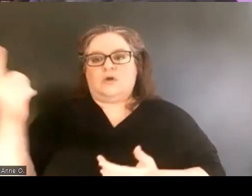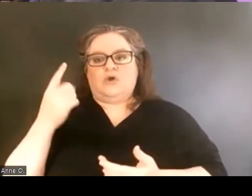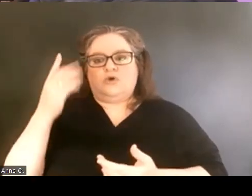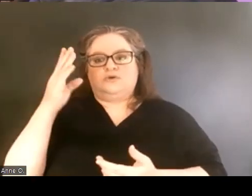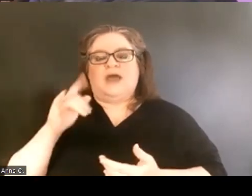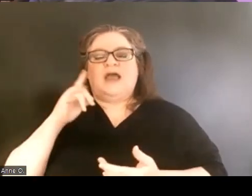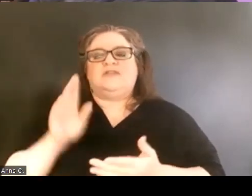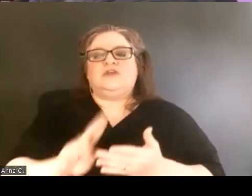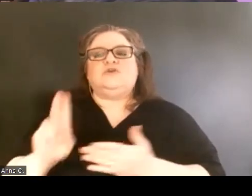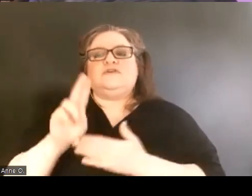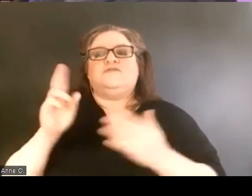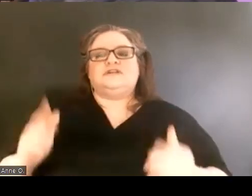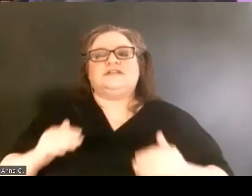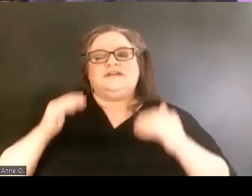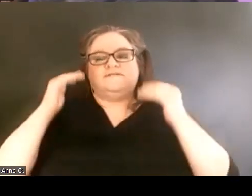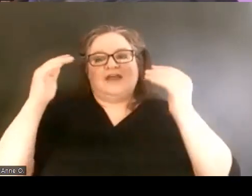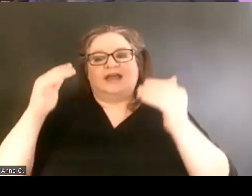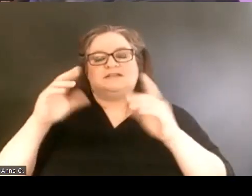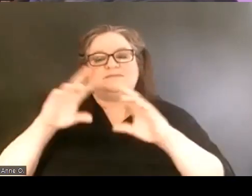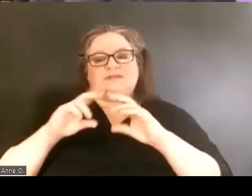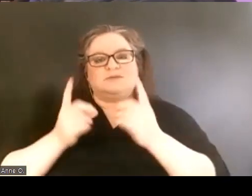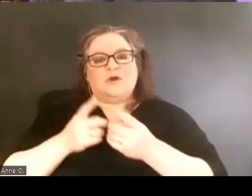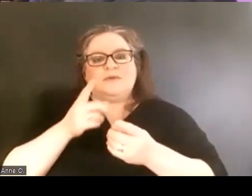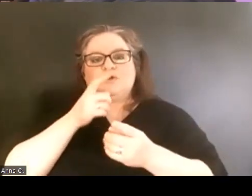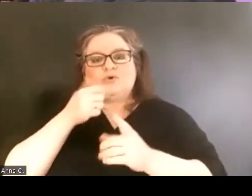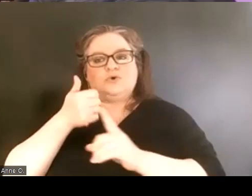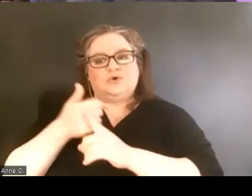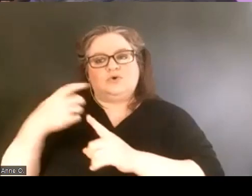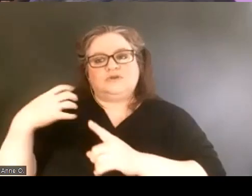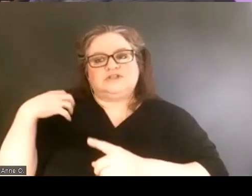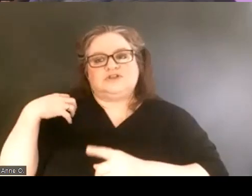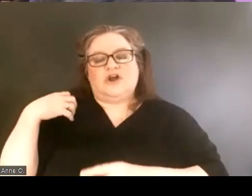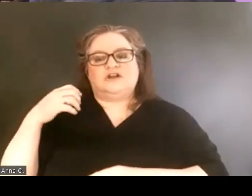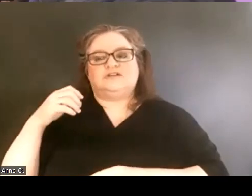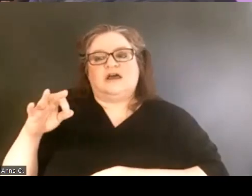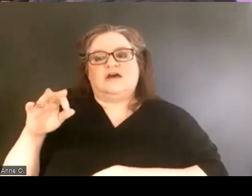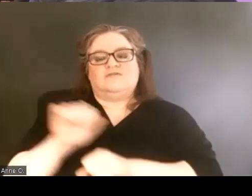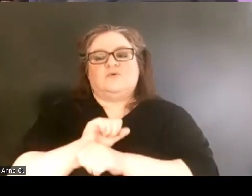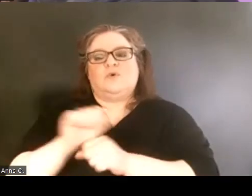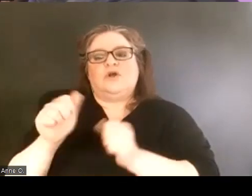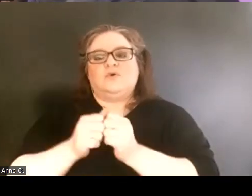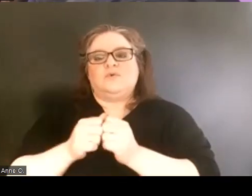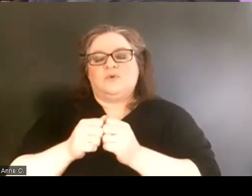the department who is in charge of working with prospective donors.